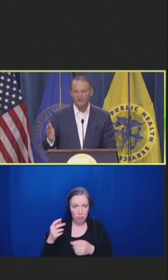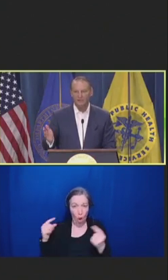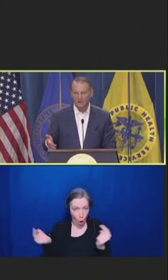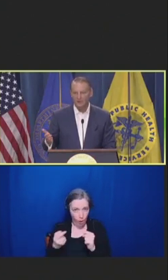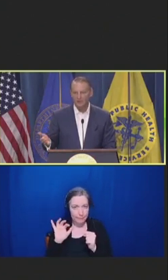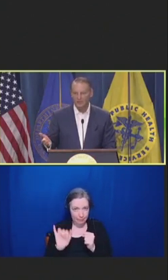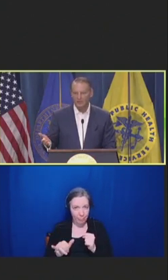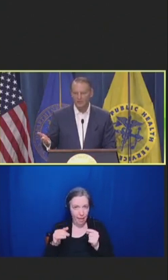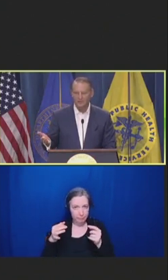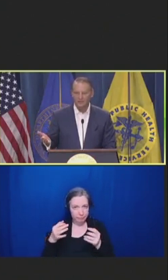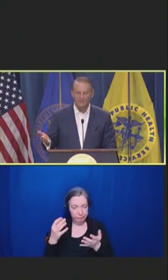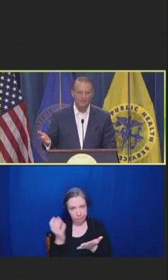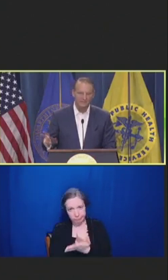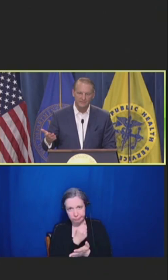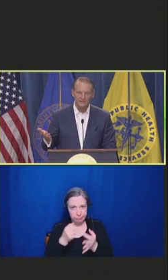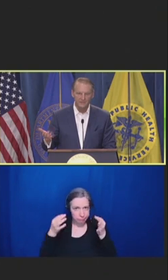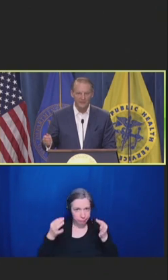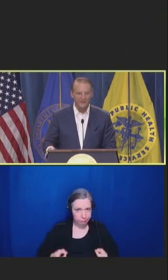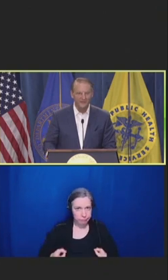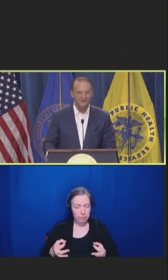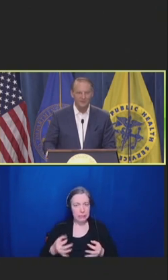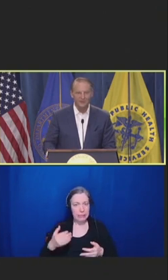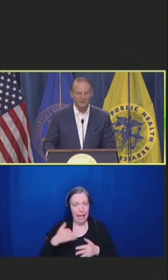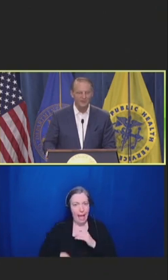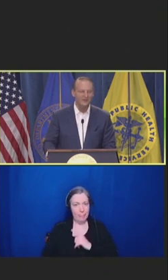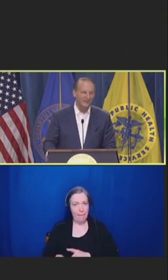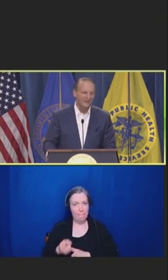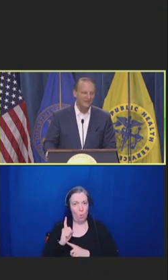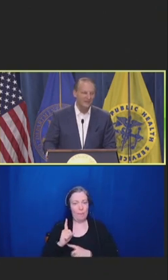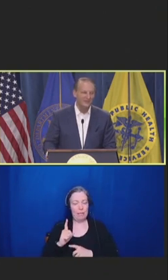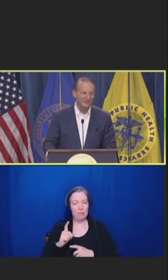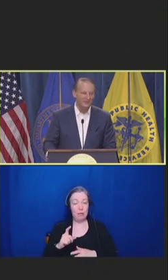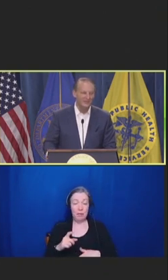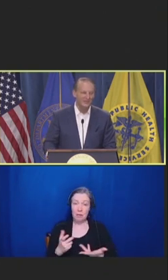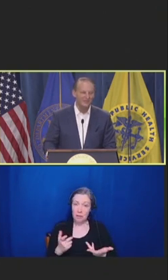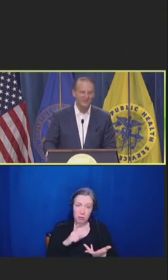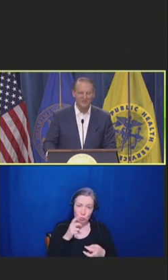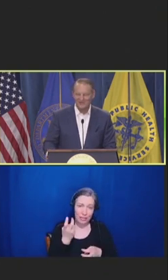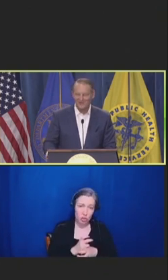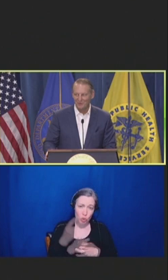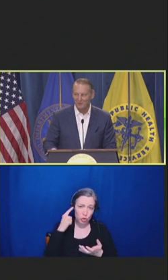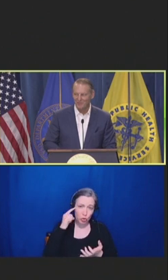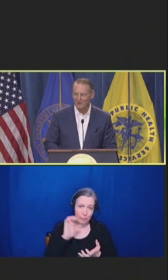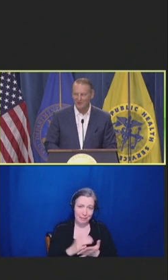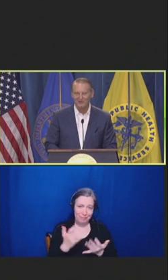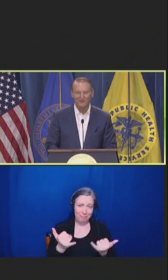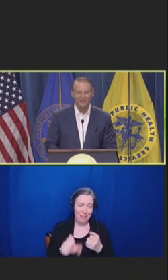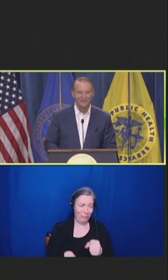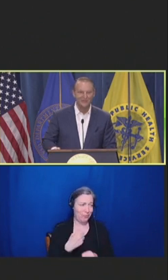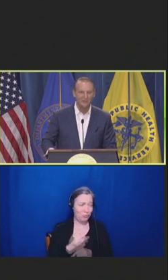It's hard to believe in 2023 that we can't transmit portable health information in a